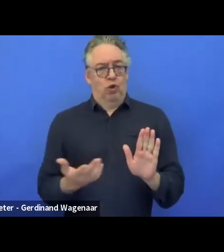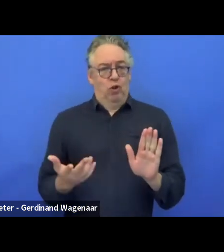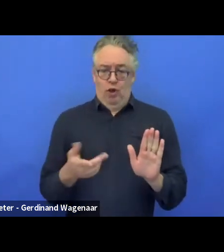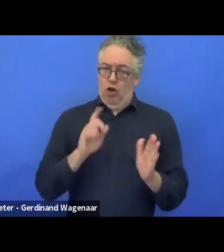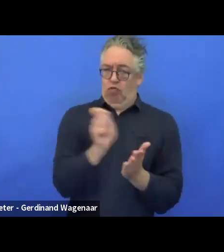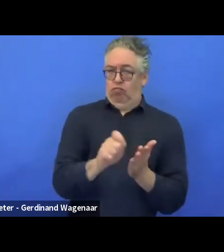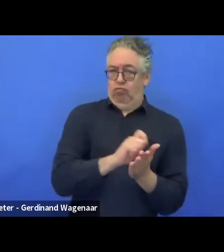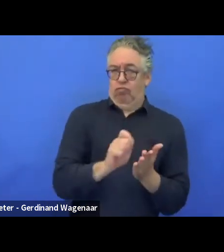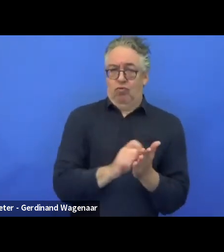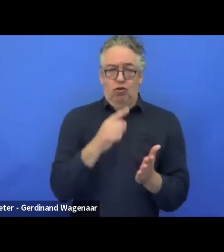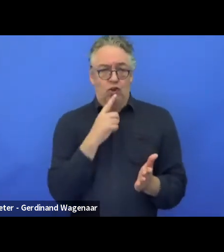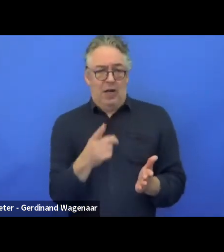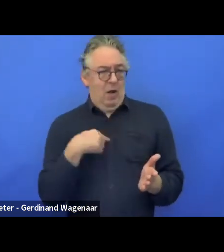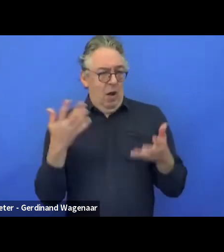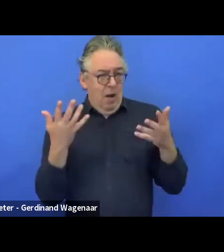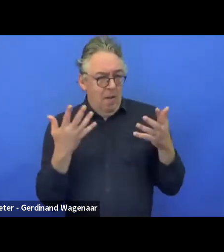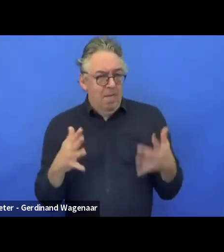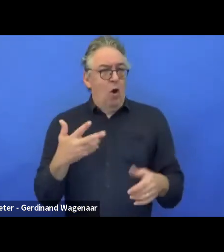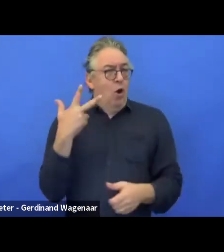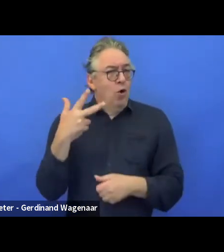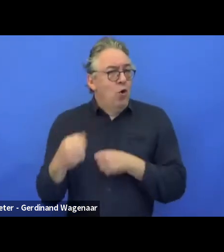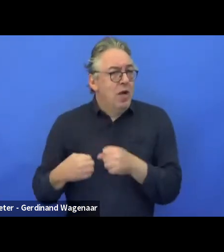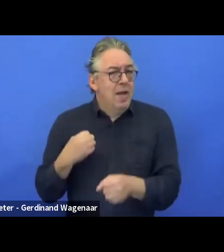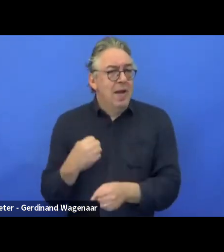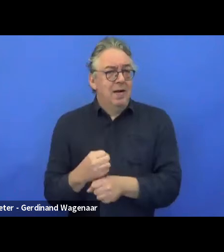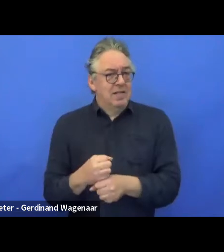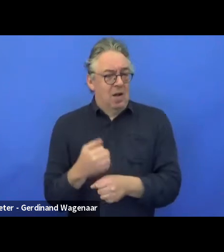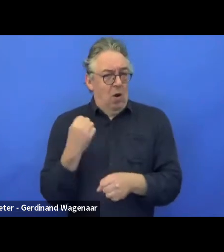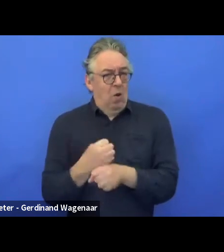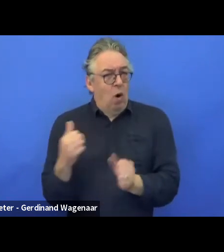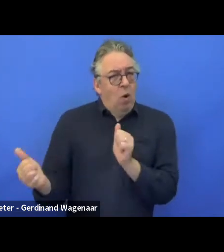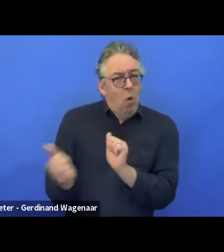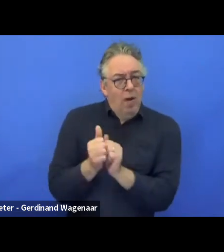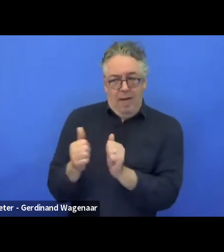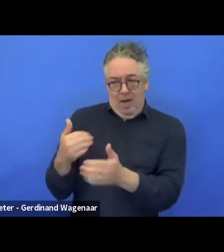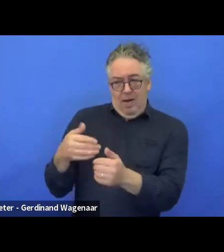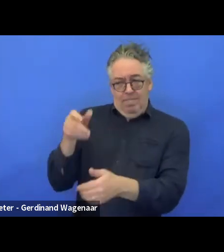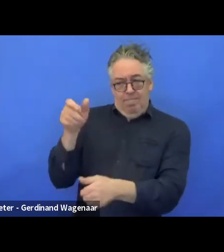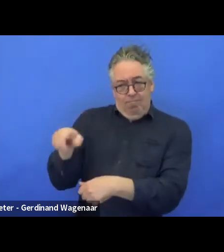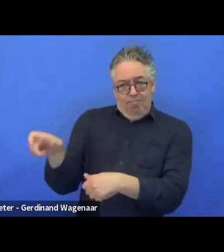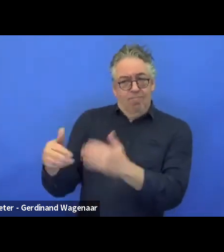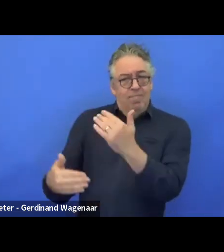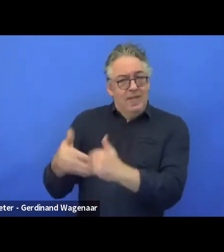for three years or two years with this organisation of people with disabilities and that would cover